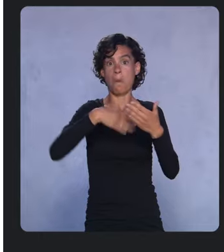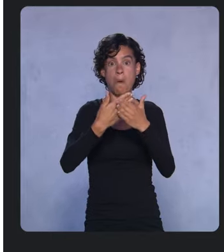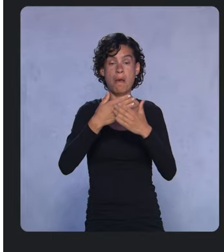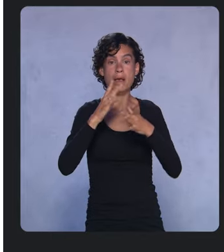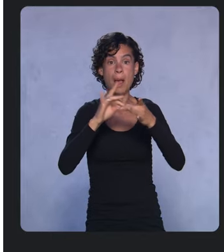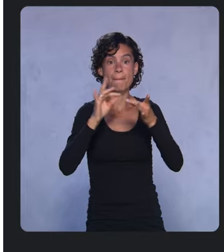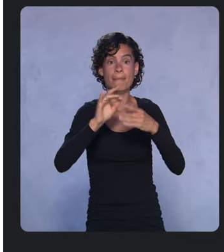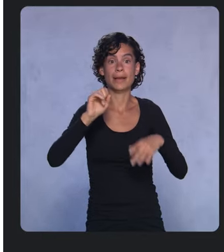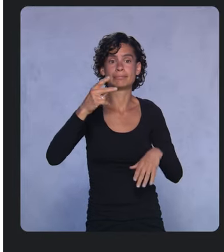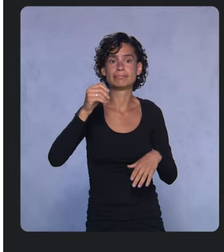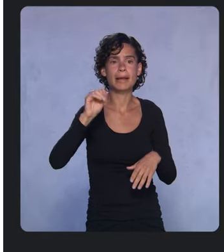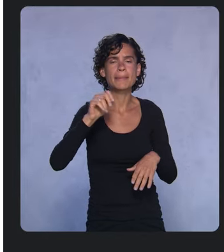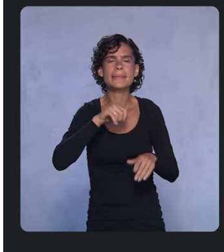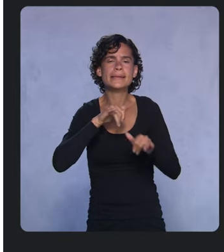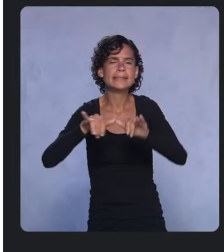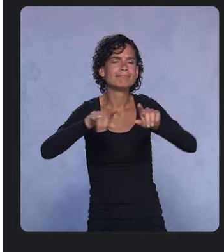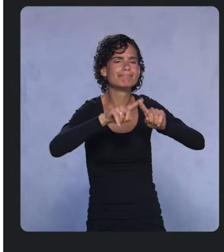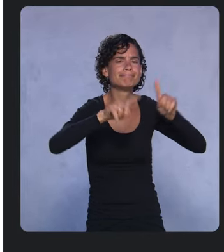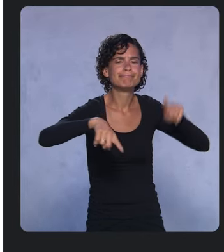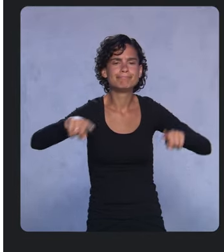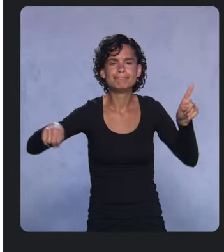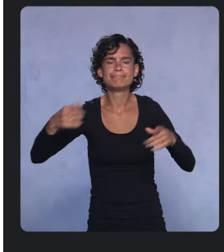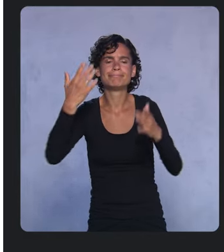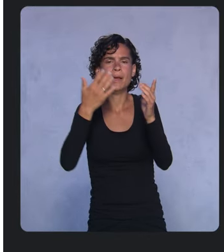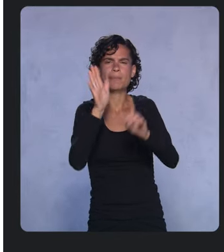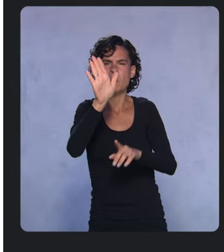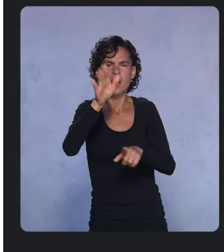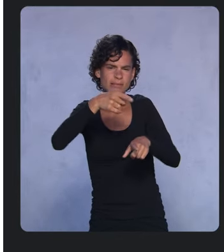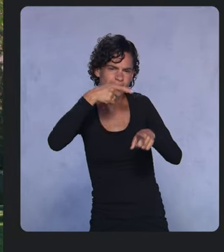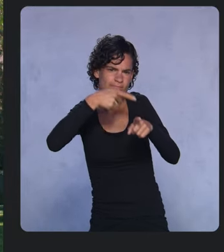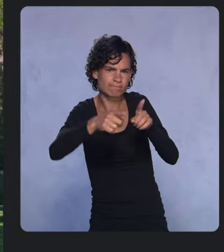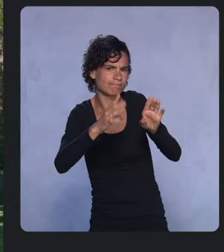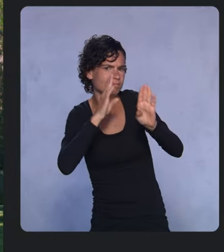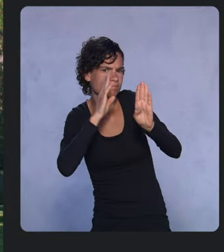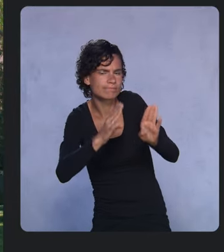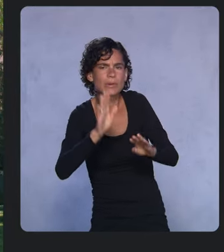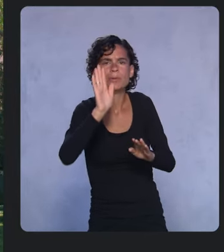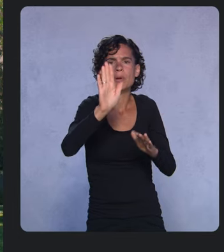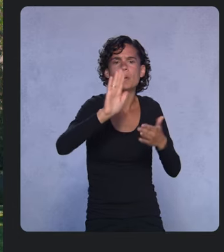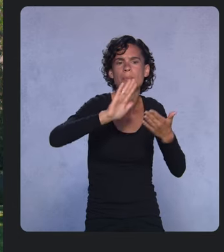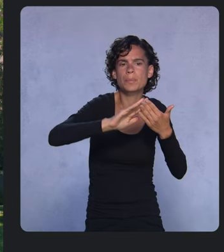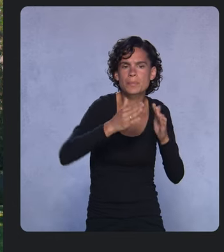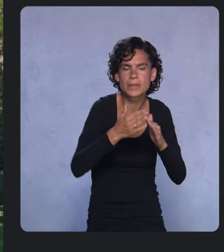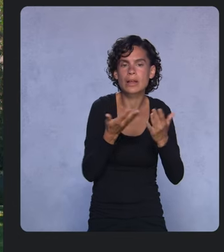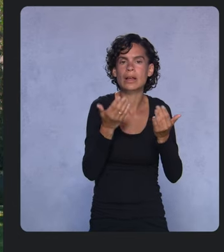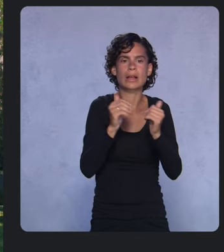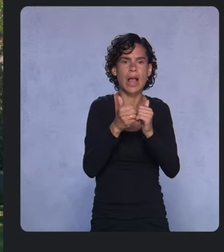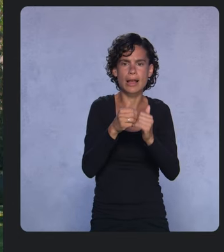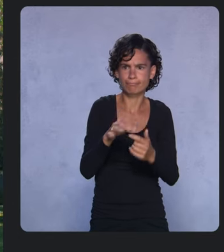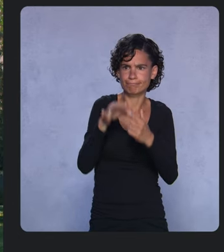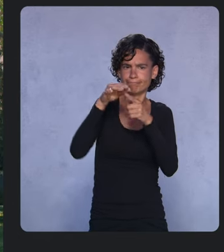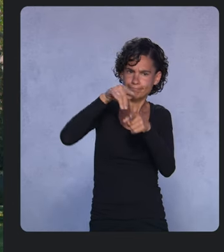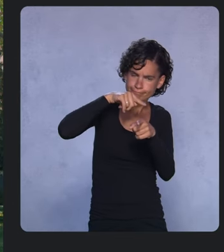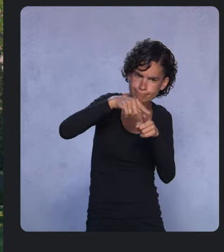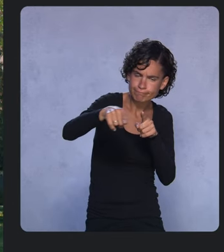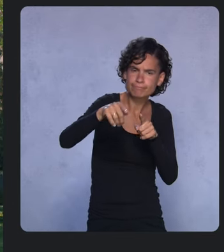and you might have specific examples for your community. To customize your model, you can use TensorFlow Lite Model Maker again.